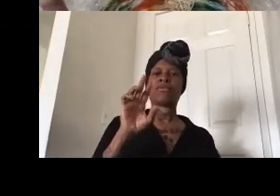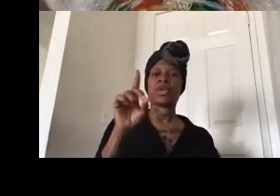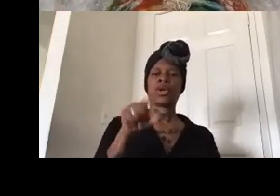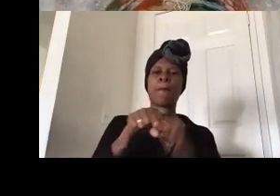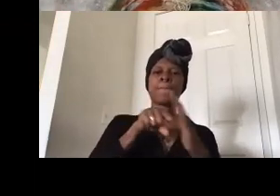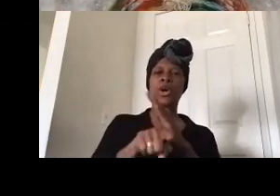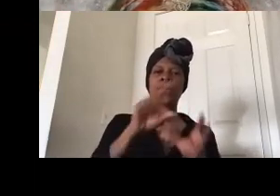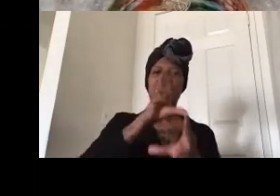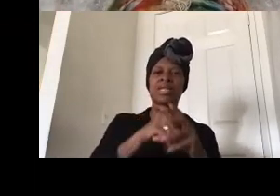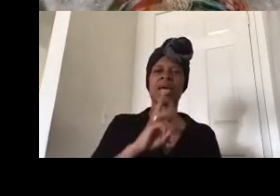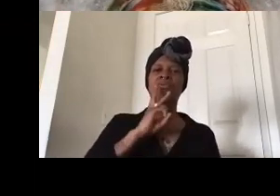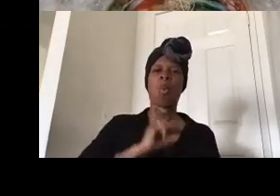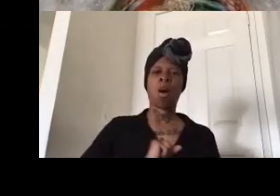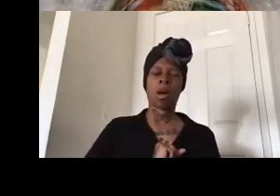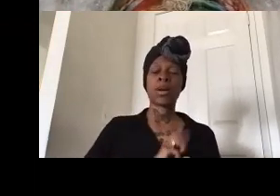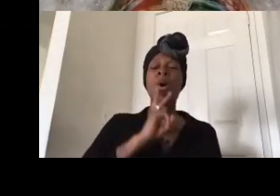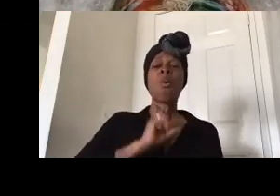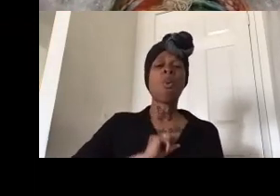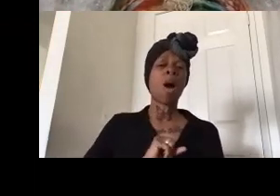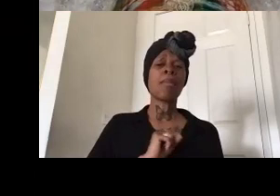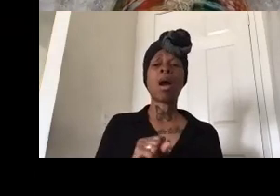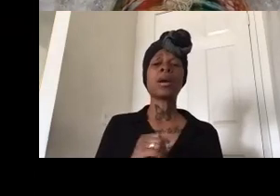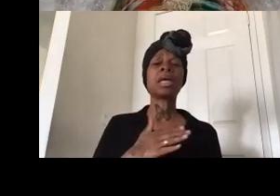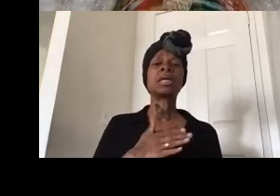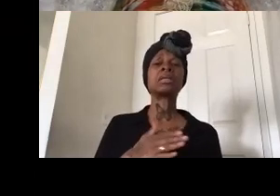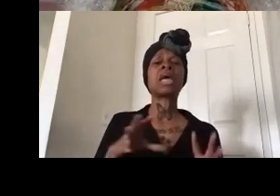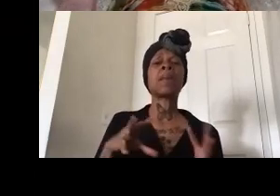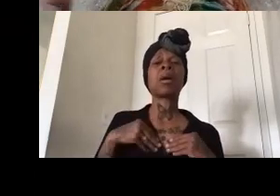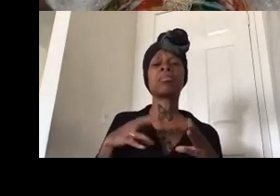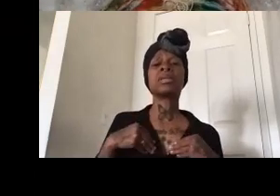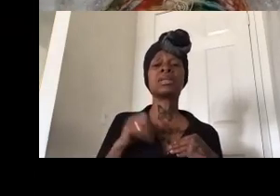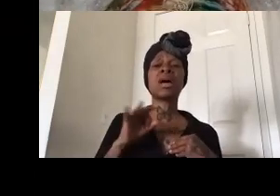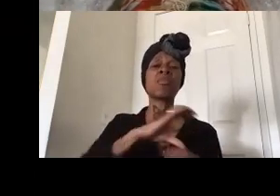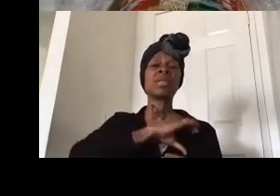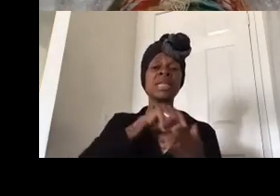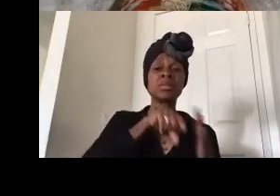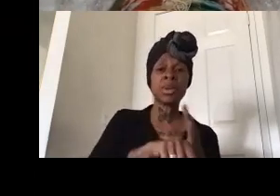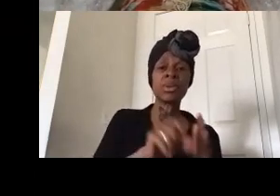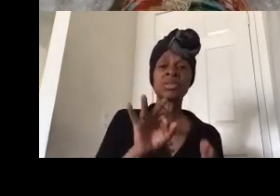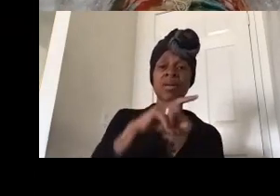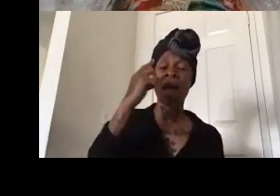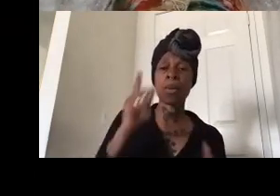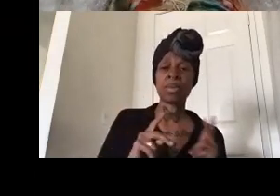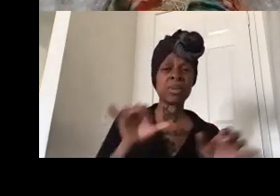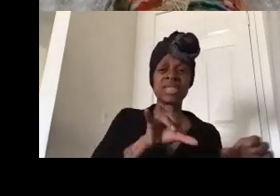complicit in the murders and the police murders of our people just like right here in los angeles 24-hour